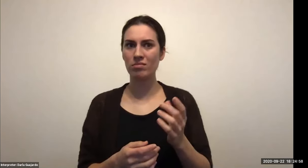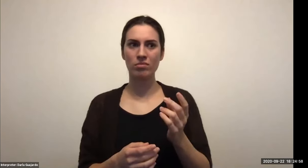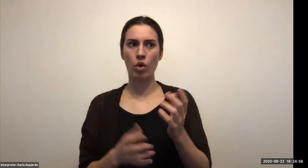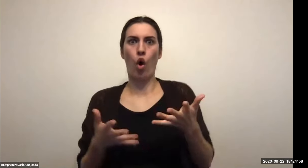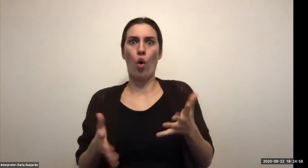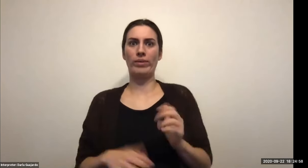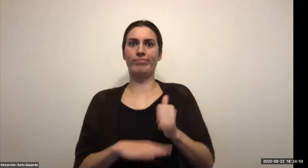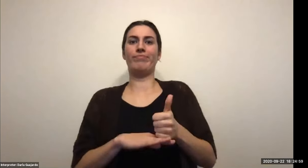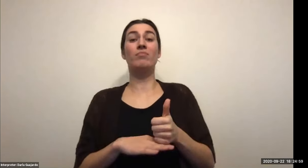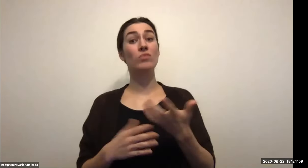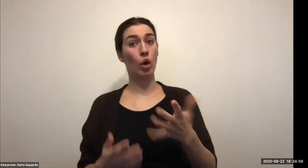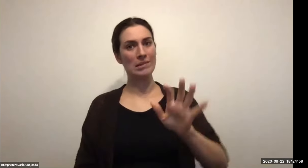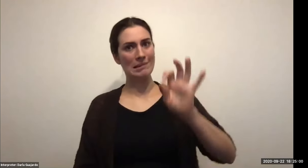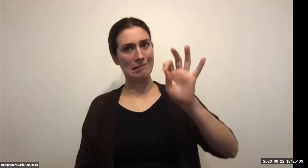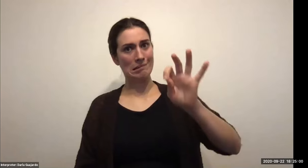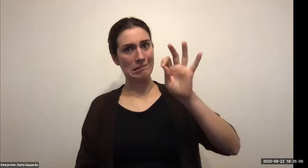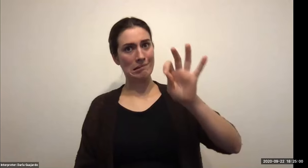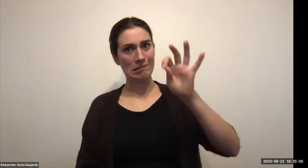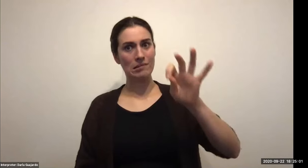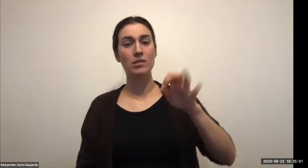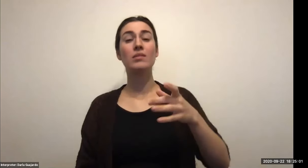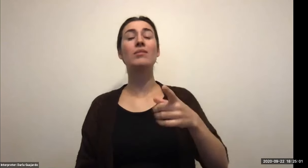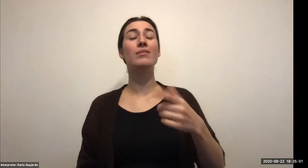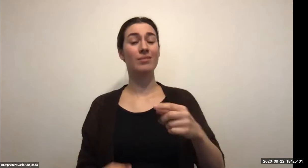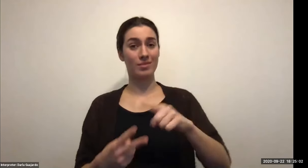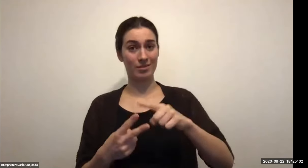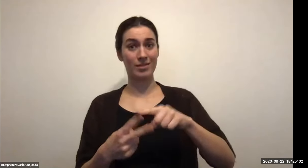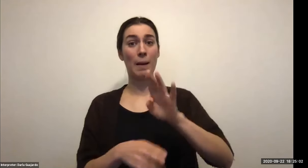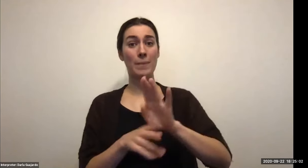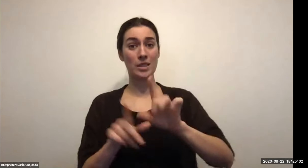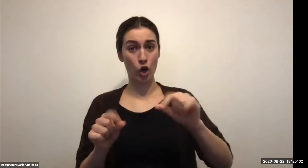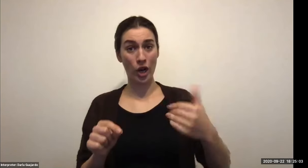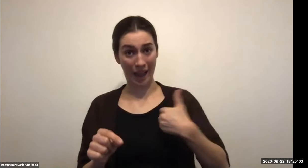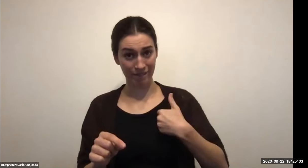Keith Wolling: Three weeks of a grueling 2200 mile race through the, through the country of